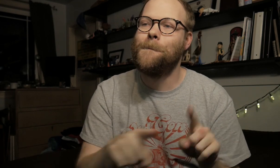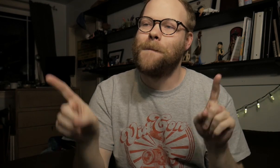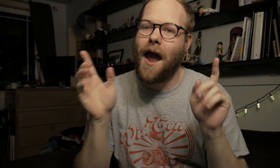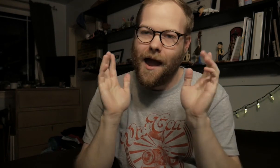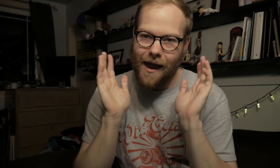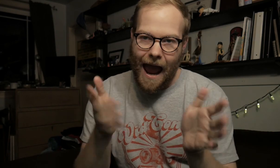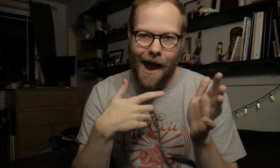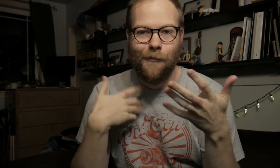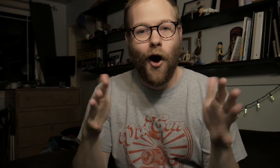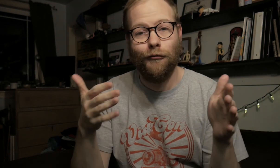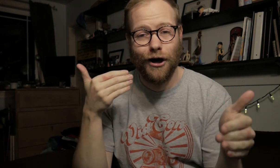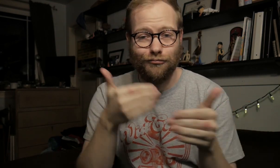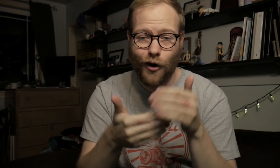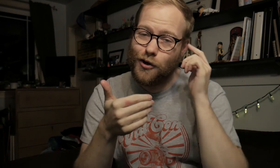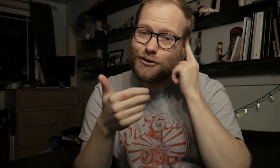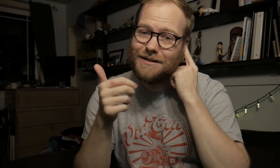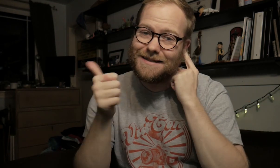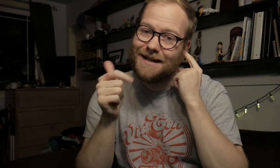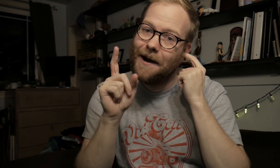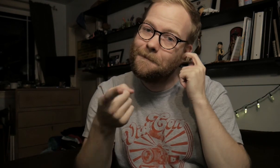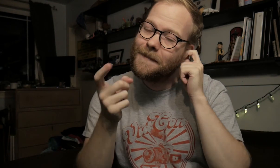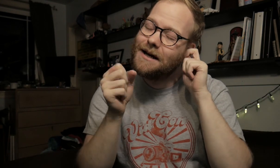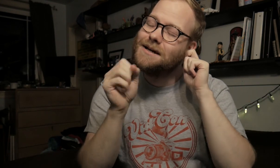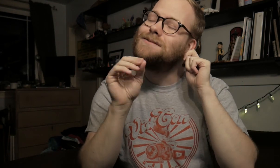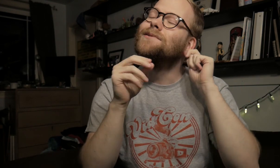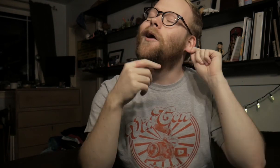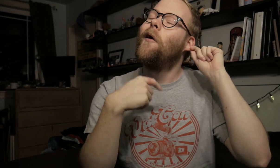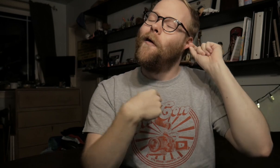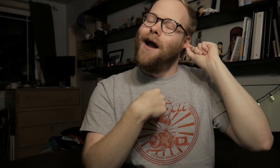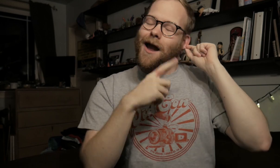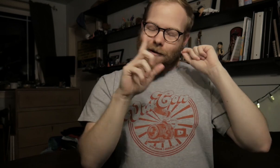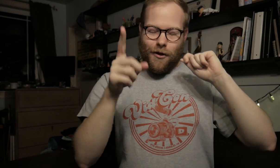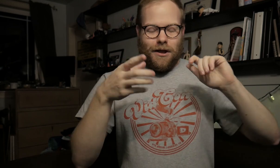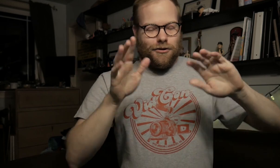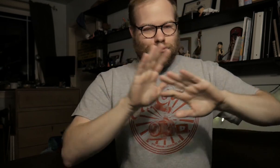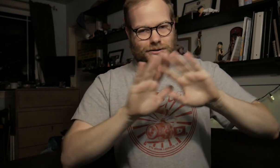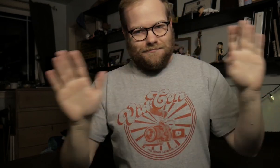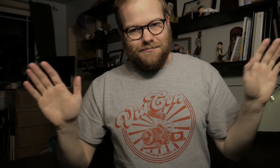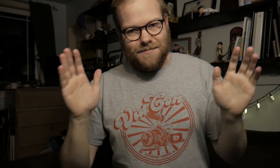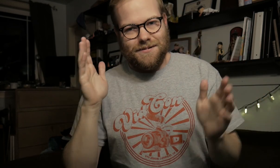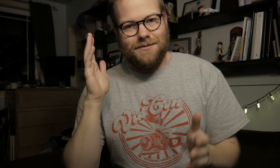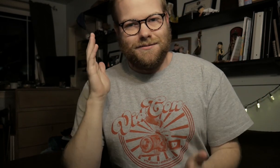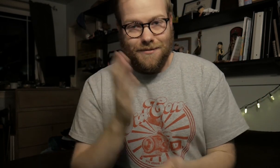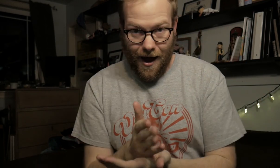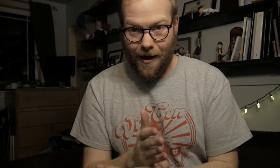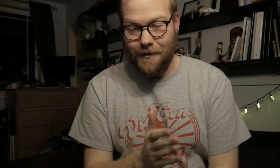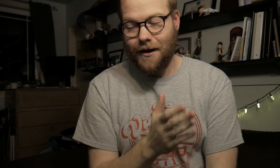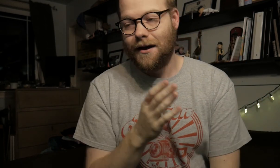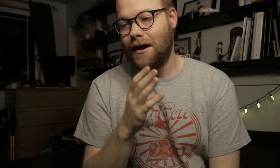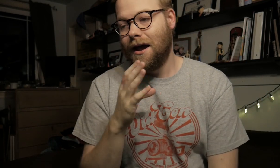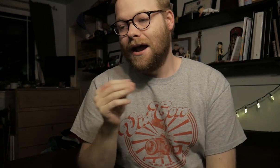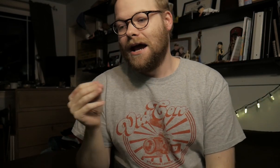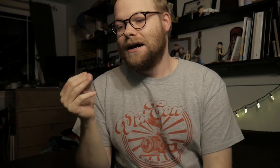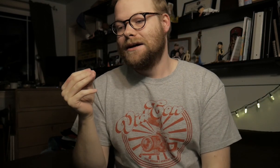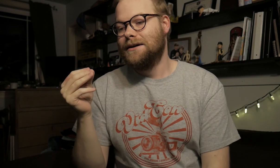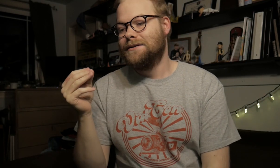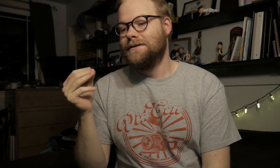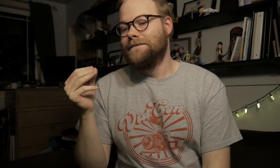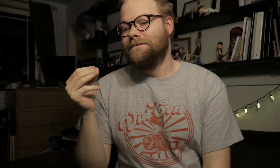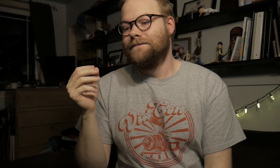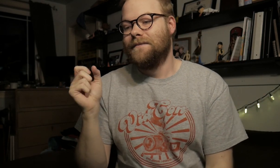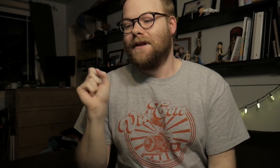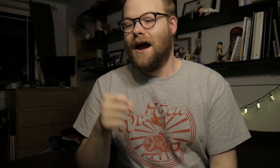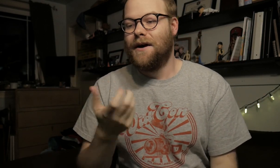But... I'm already approaching ten minutes, so I'm just going to stop, and... Yeah.